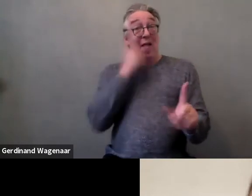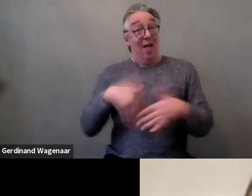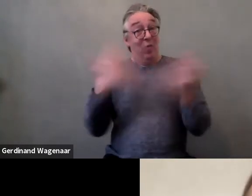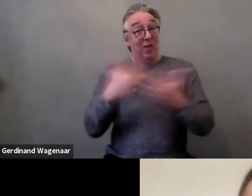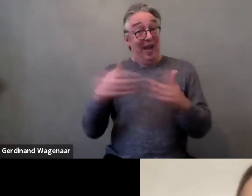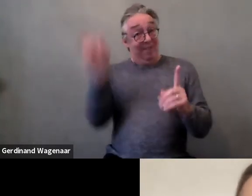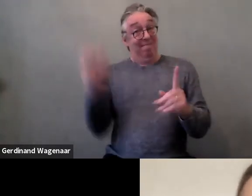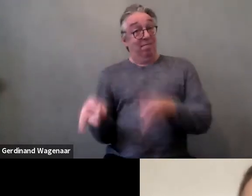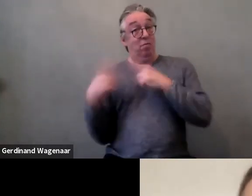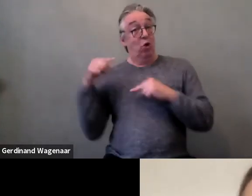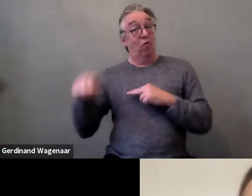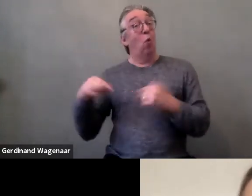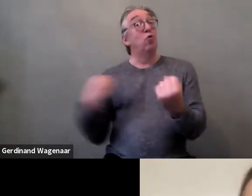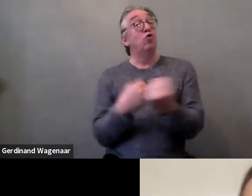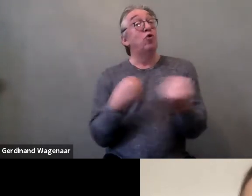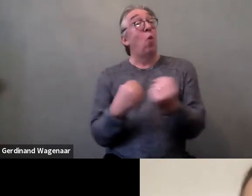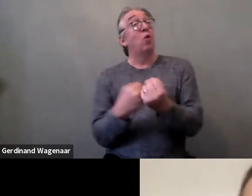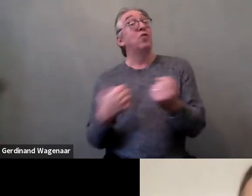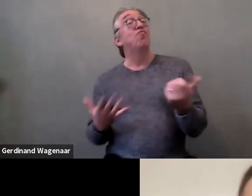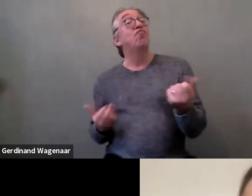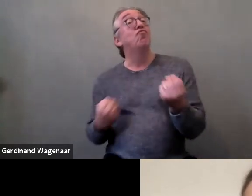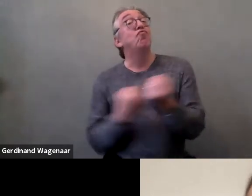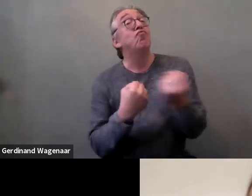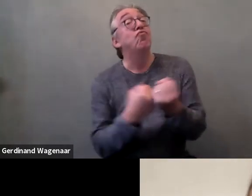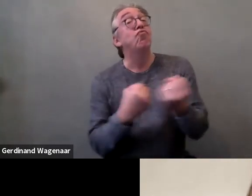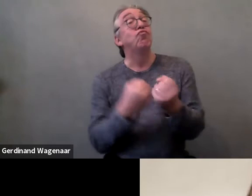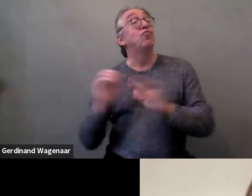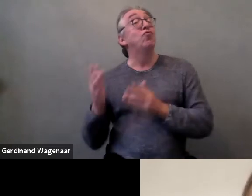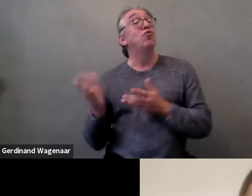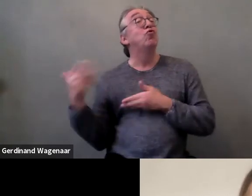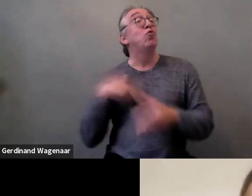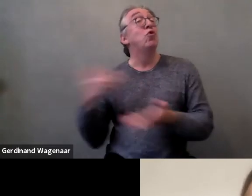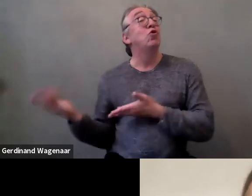The research I've done, it was mostly partners, husbands,